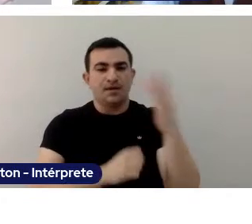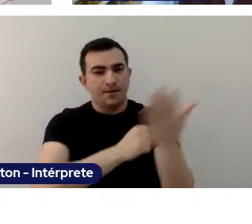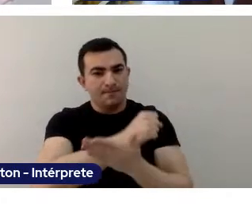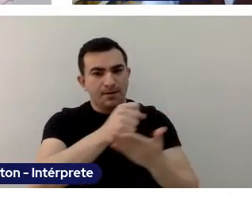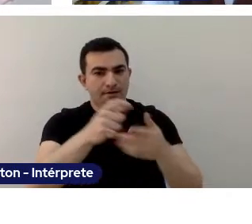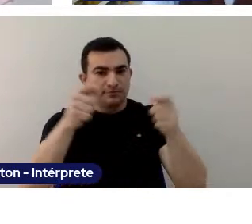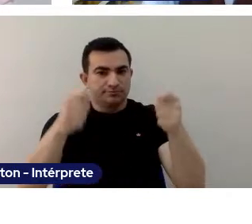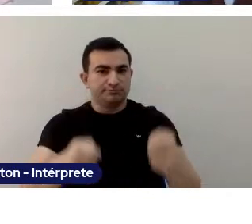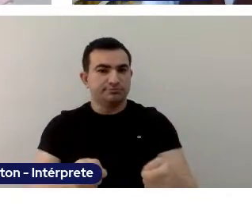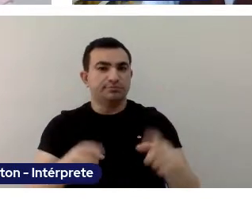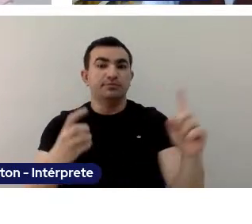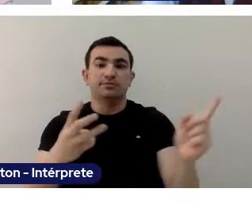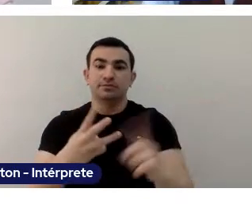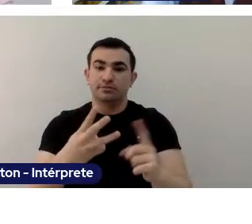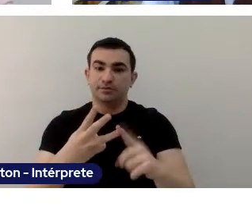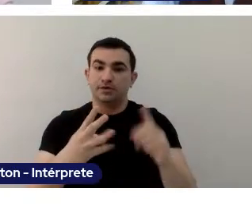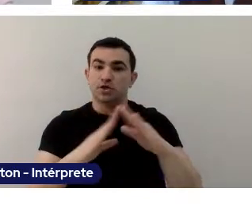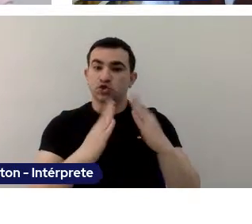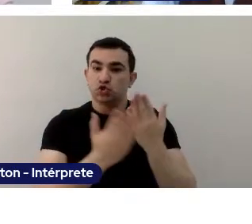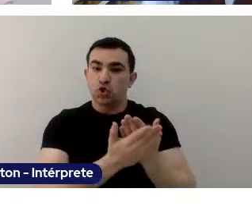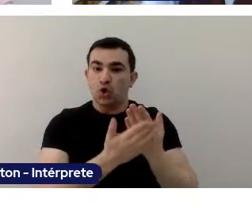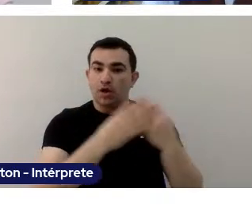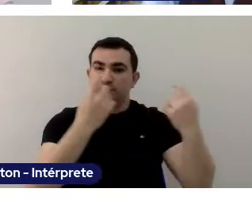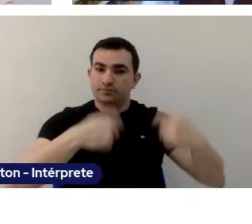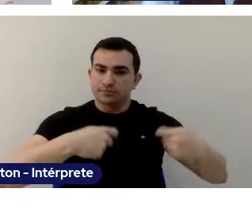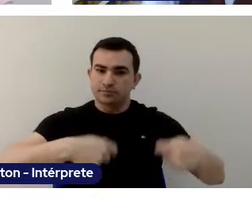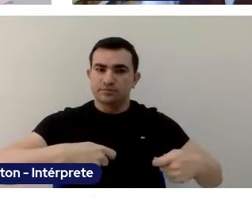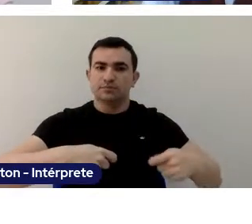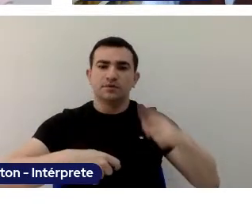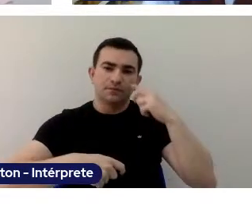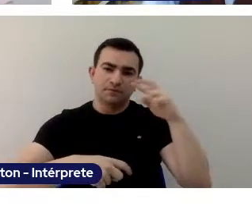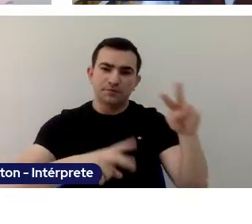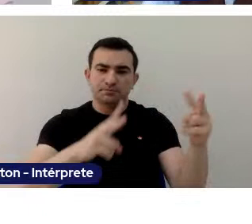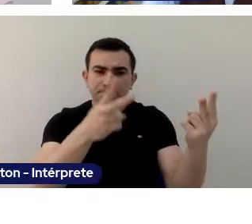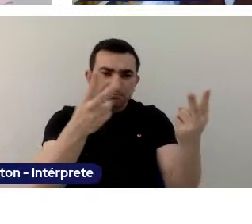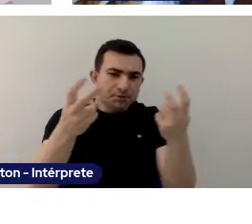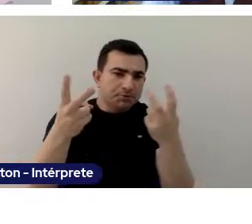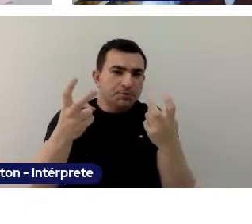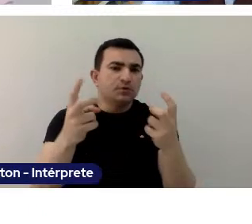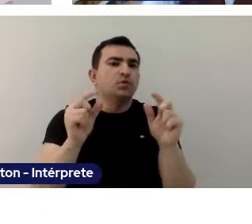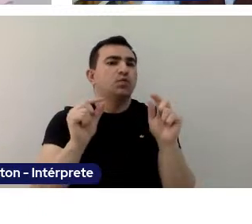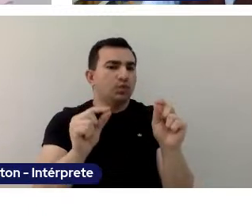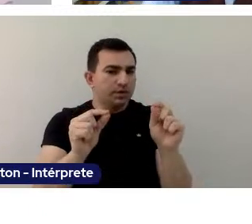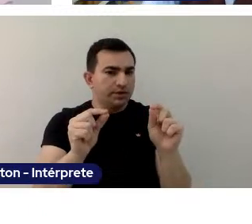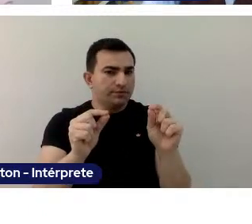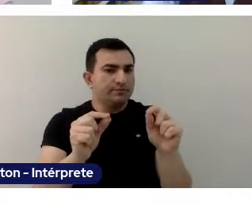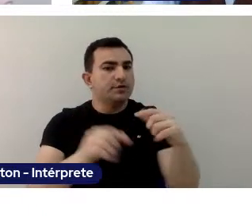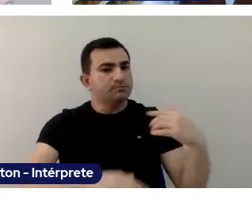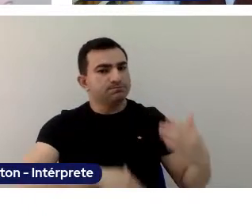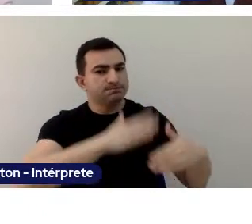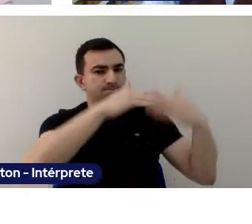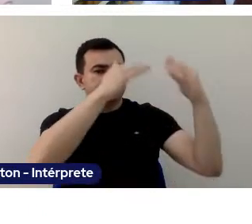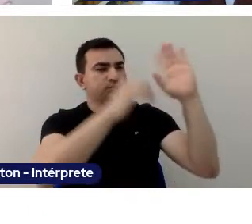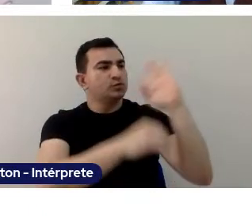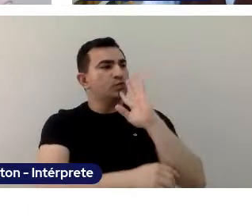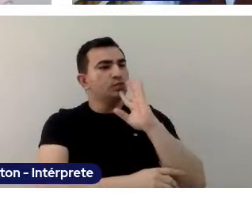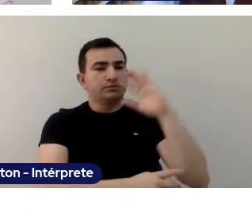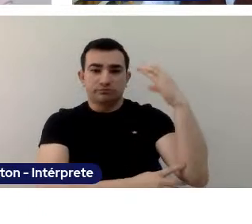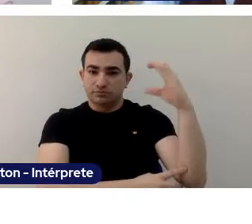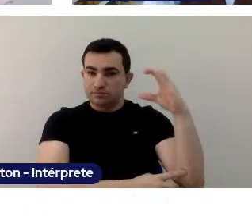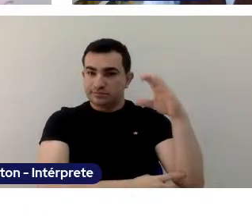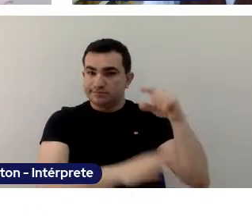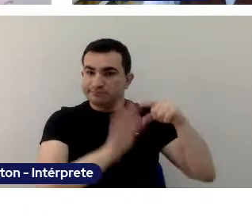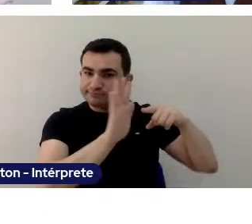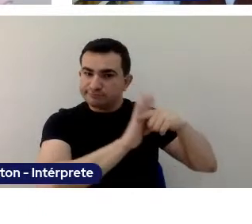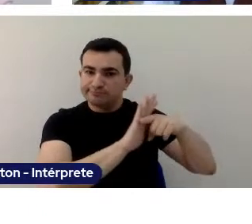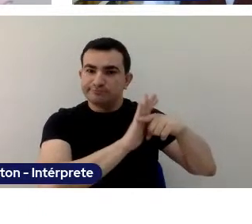and the necessity that schools may be based on the construction of a scientific knowledge and the appropriation of that knowlege.